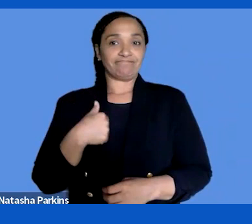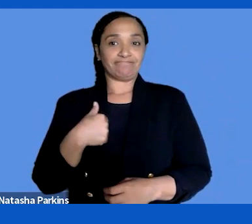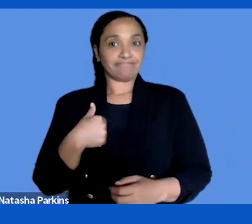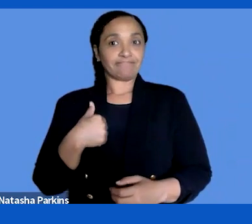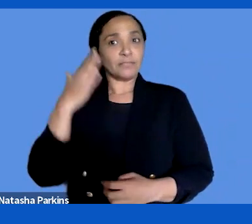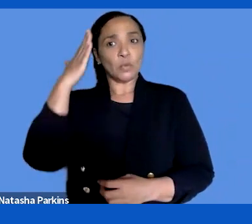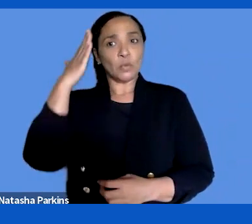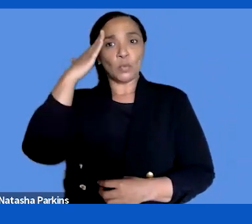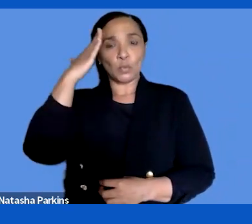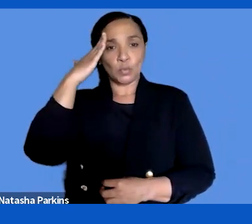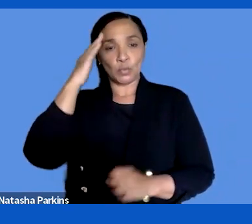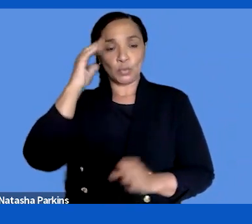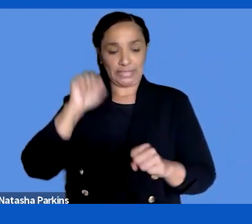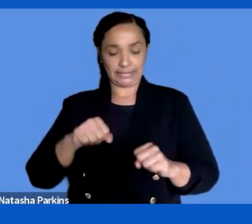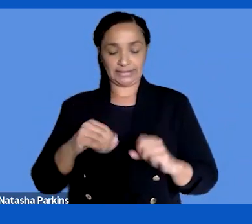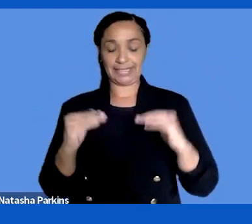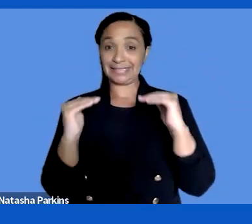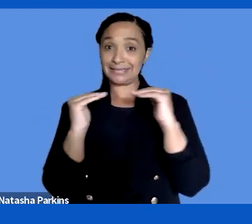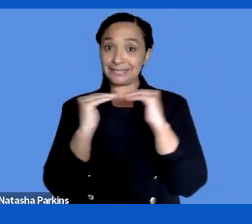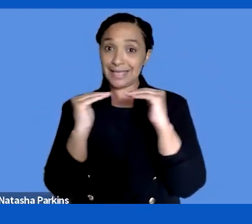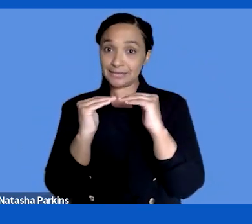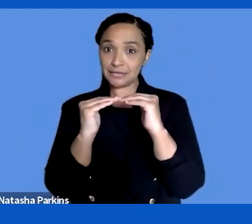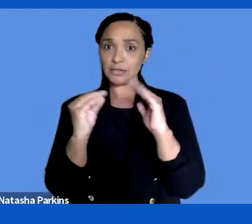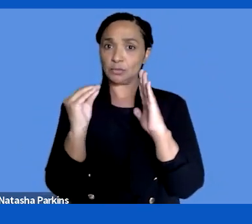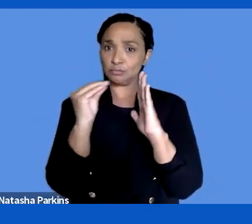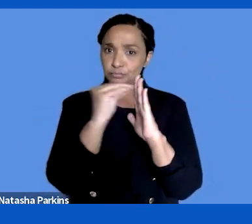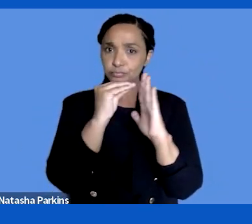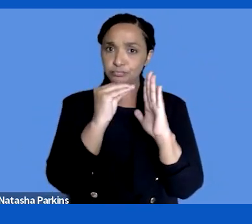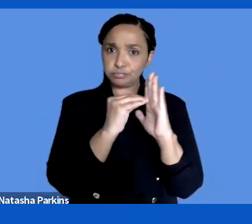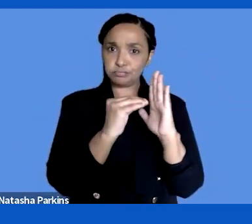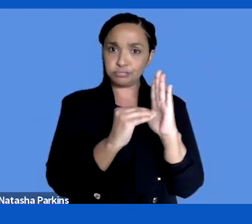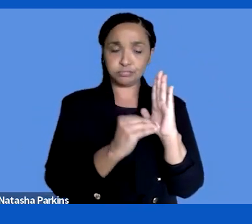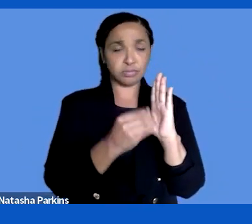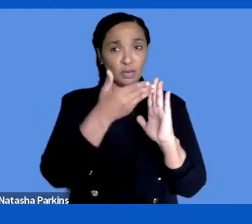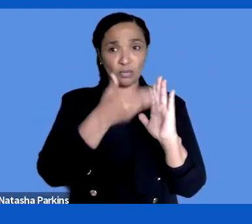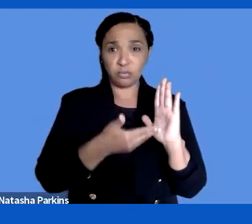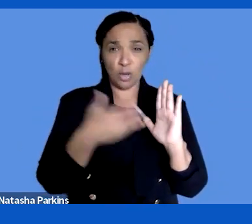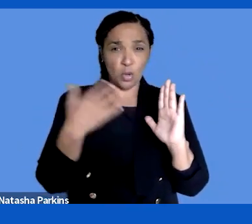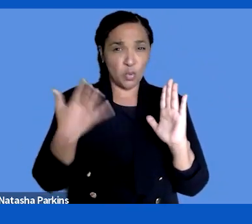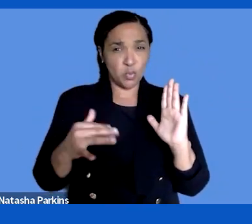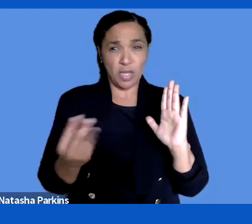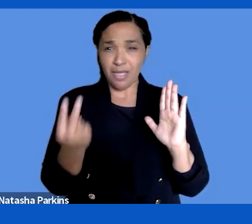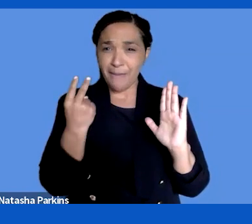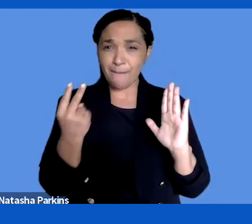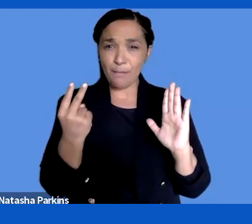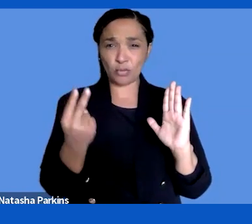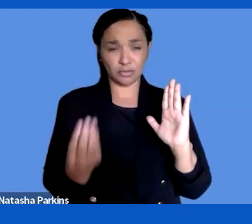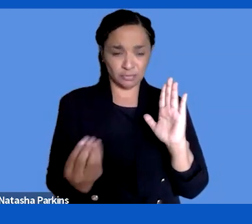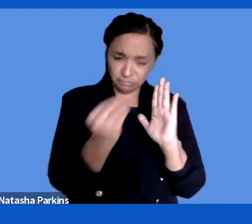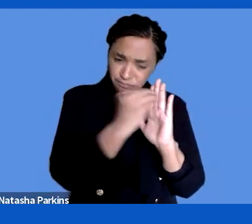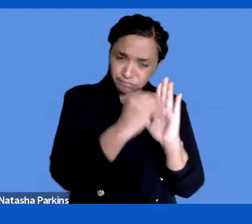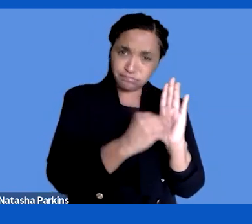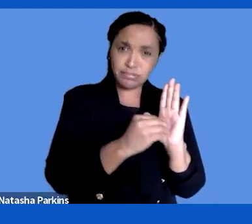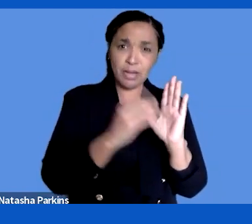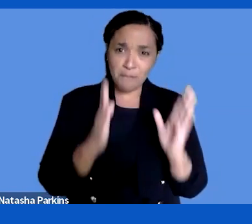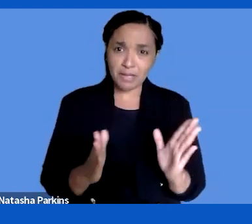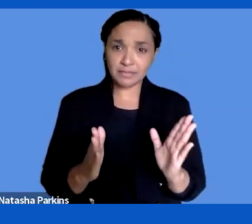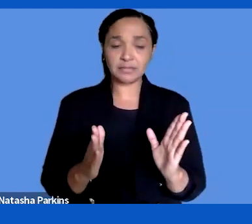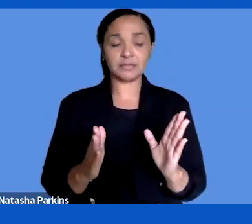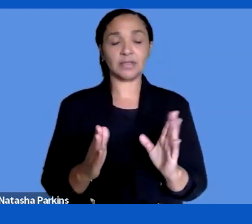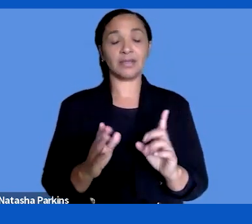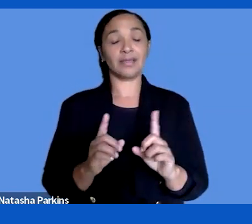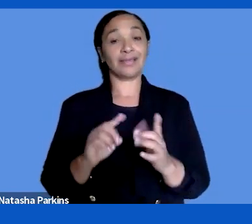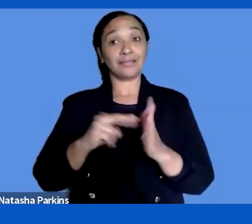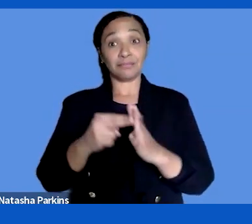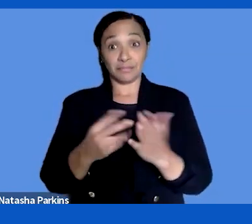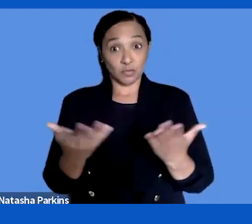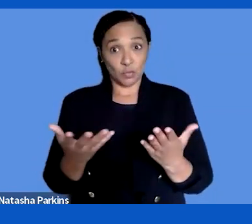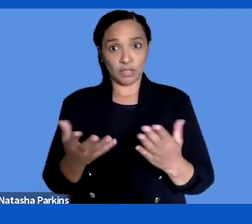standards are really super important for our groups. It means that everything in the future